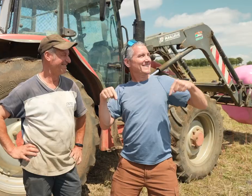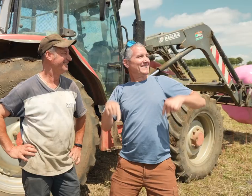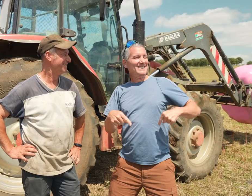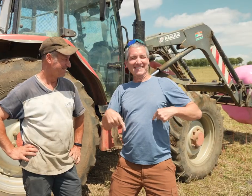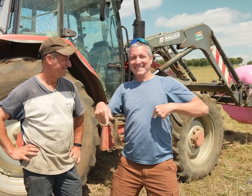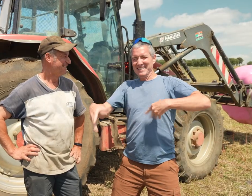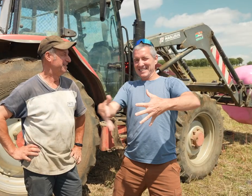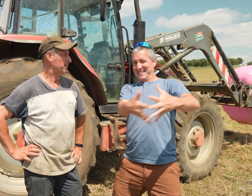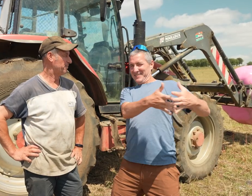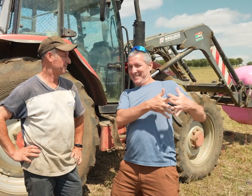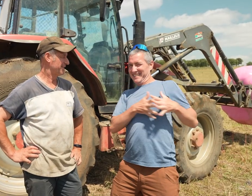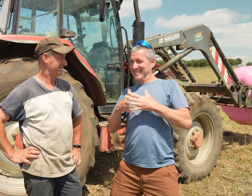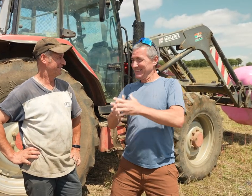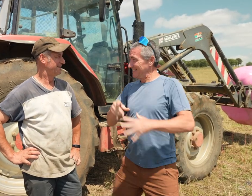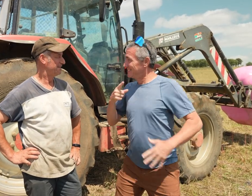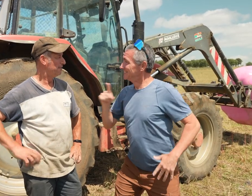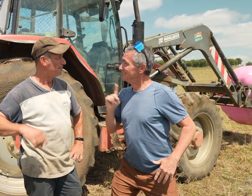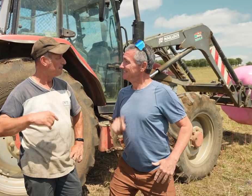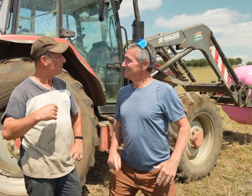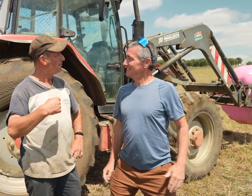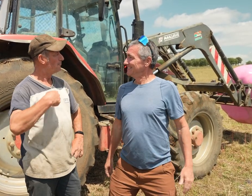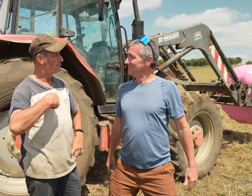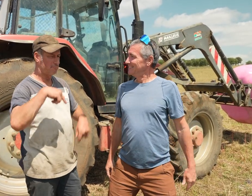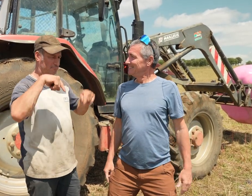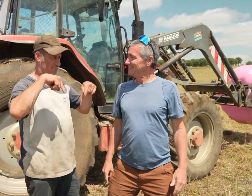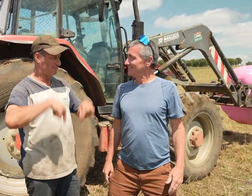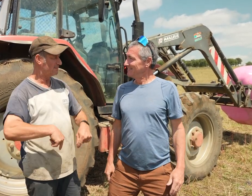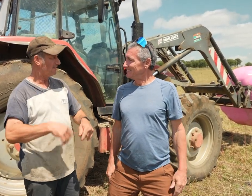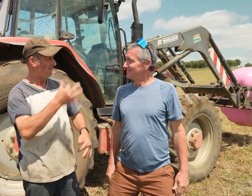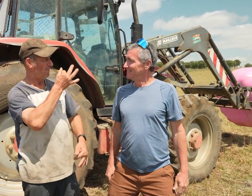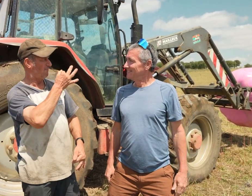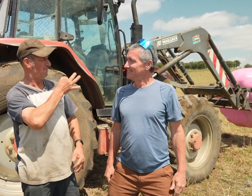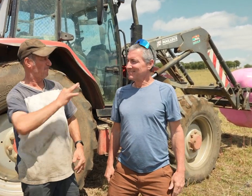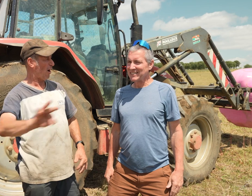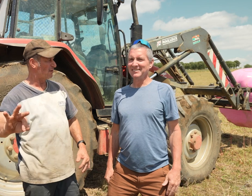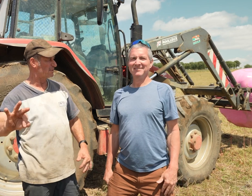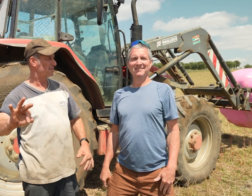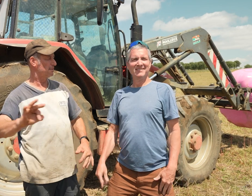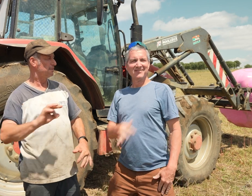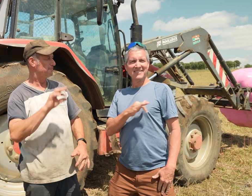This is America, right? No, this is France!